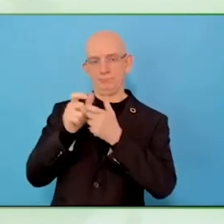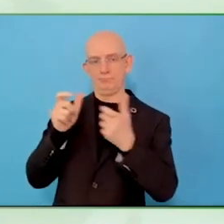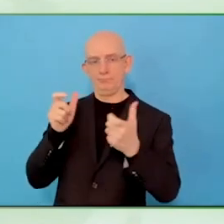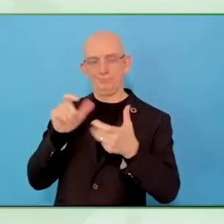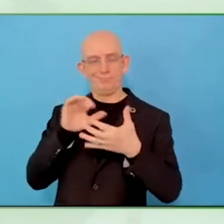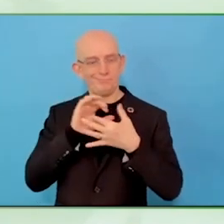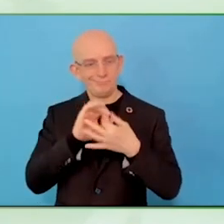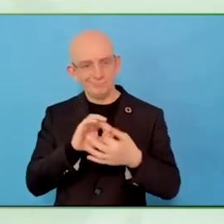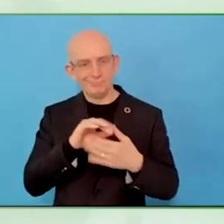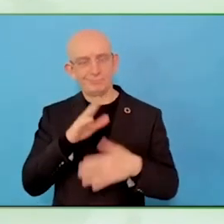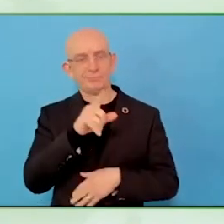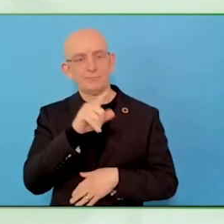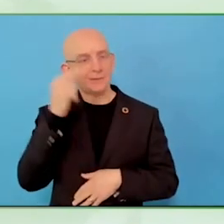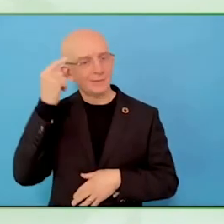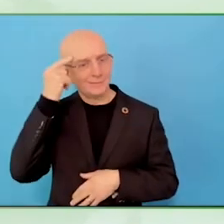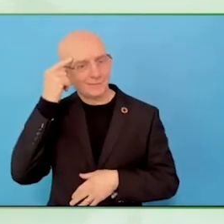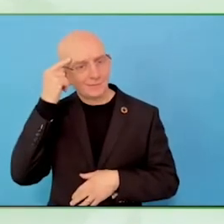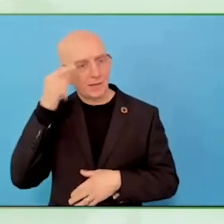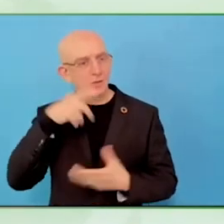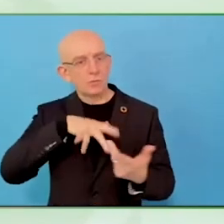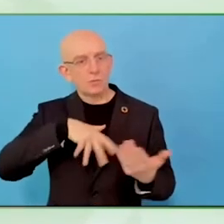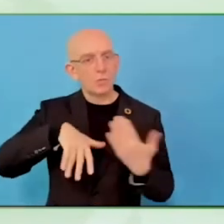I am a criminologist and social worker.